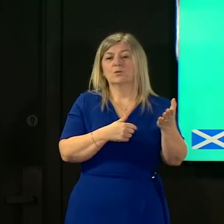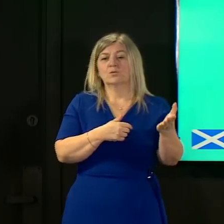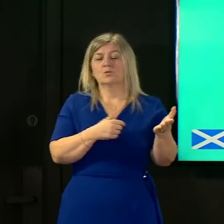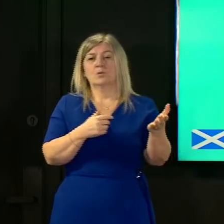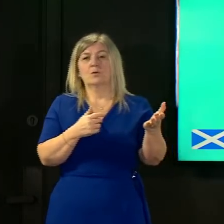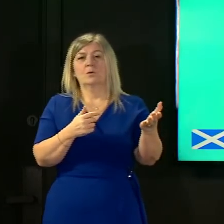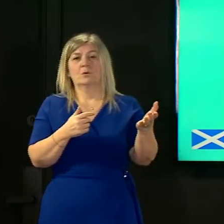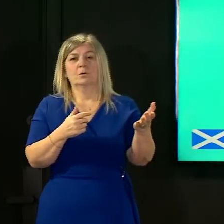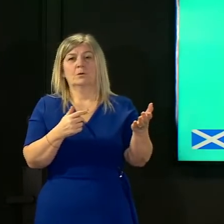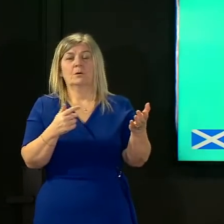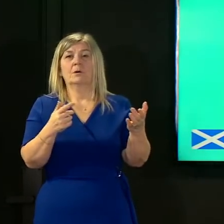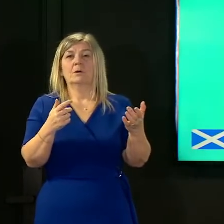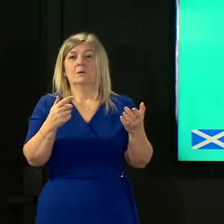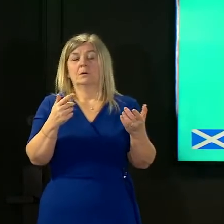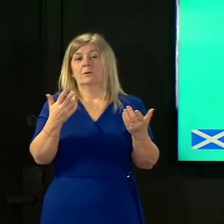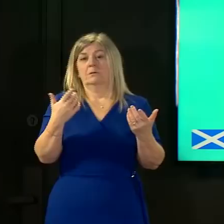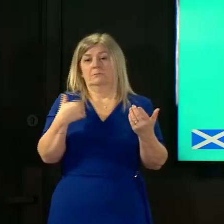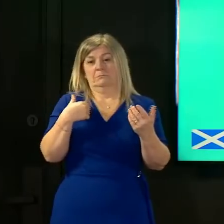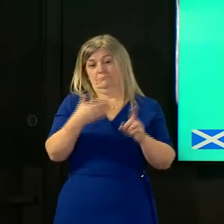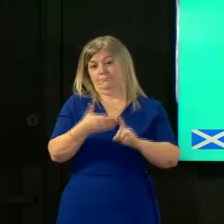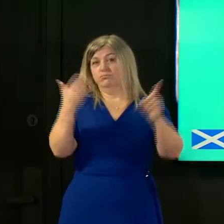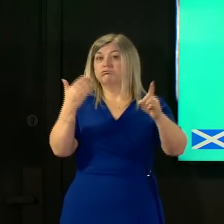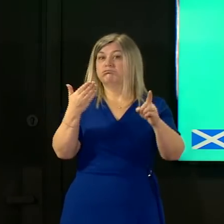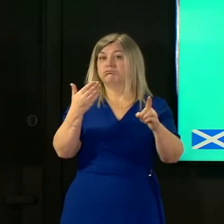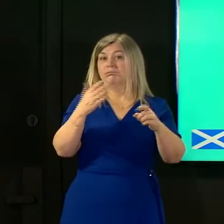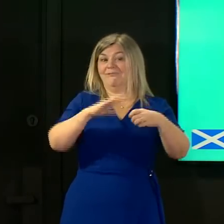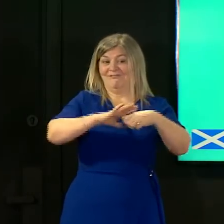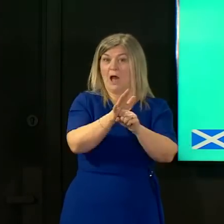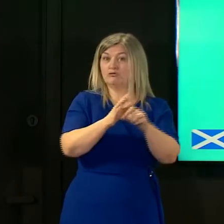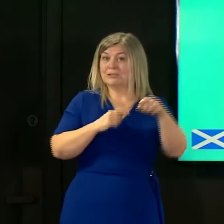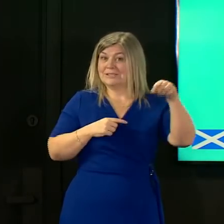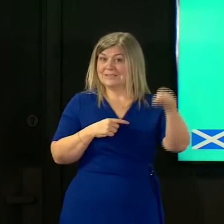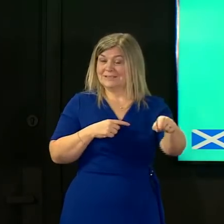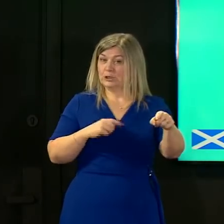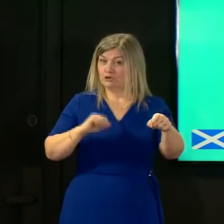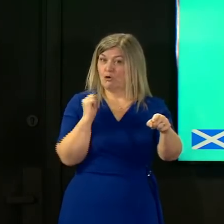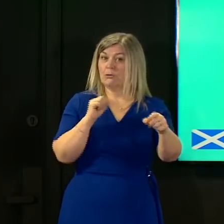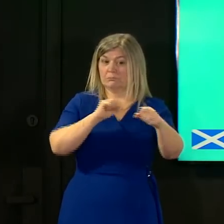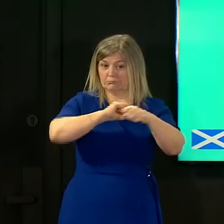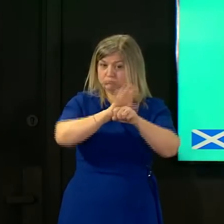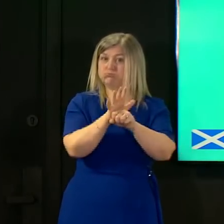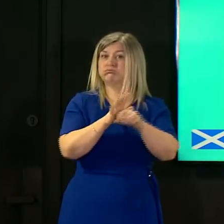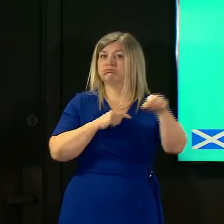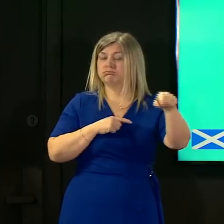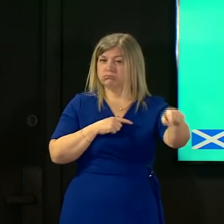the identification of a virus such as this within scotland there are a particular train of actions